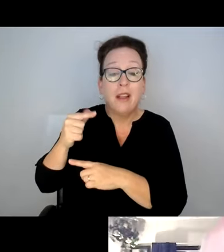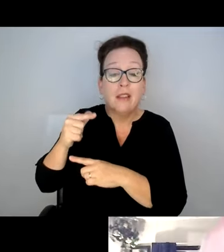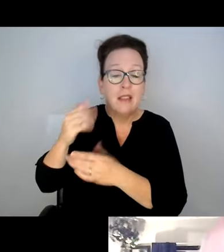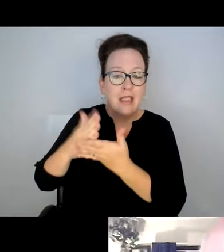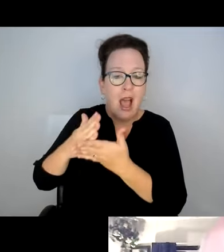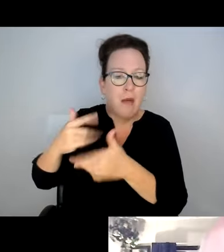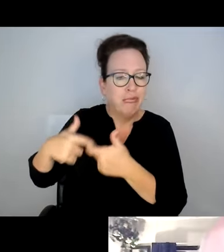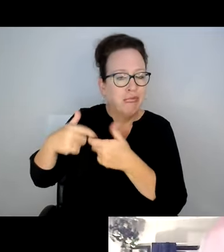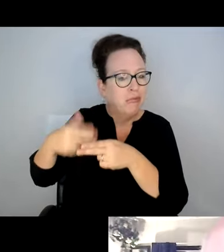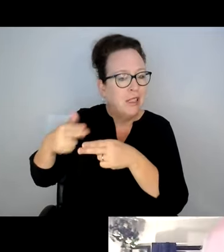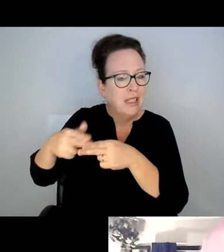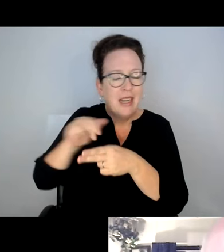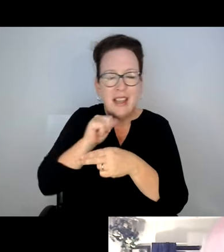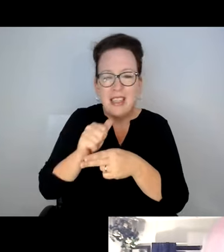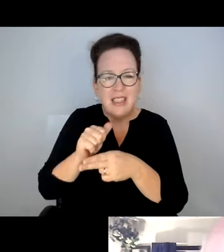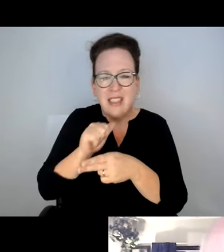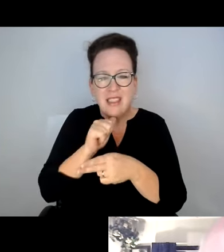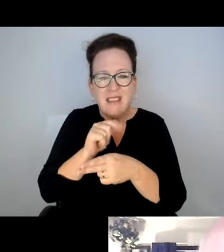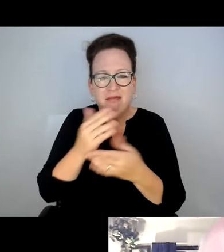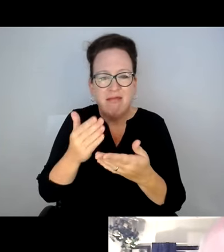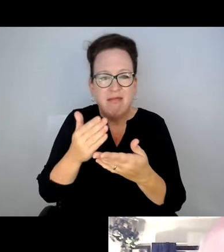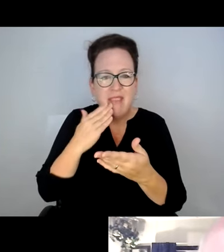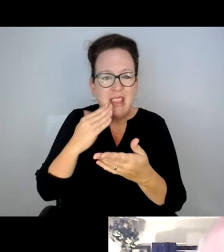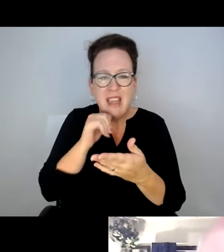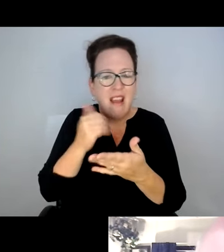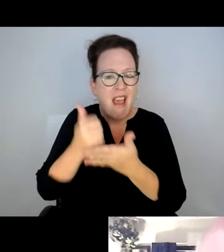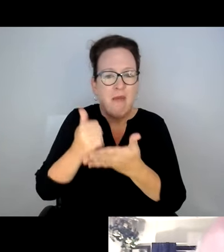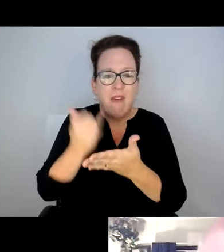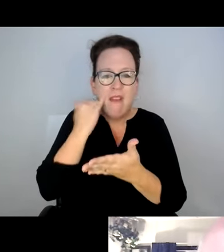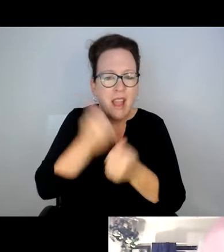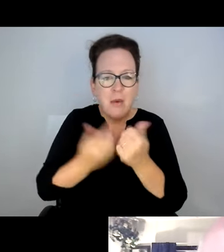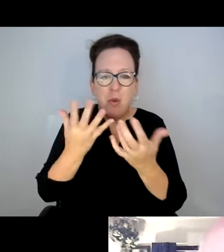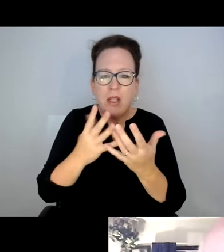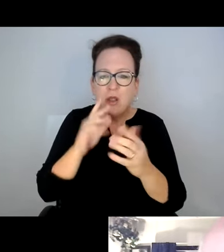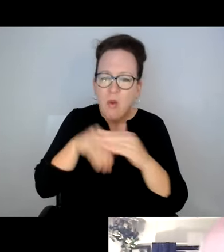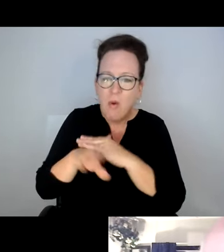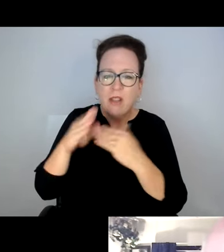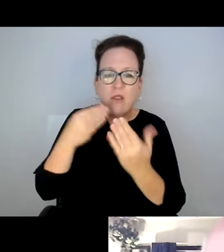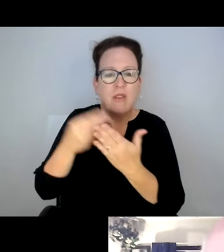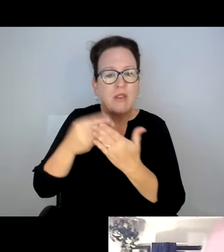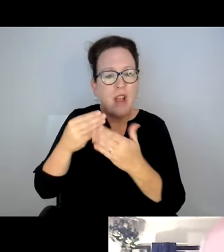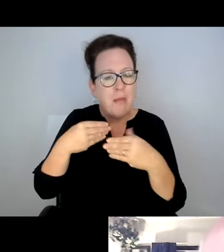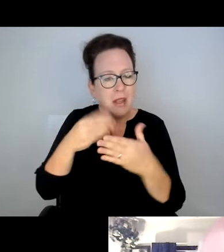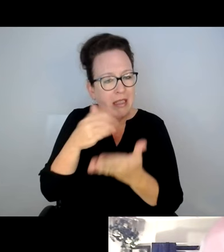I WANTED TO SAY, THE FLOATING STOP NOW, I JUST THINK IT PUTS AN UNDUE BURDEN IF ANYBODY WANTS TO GO TO THE